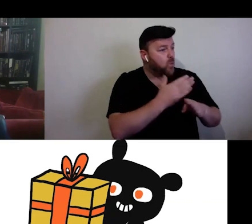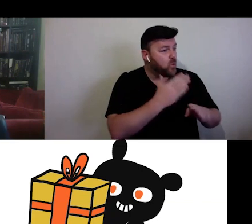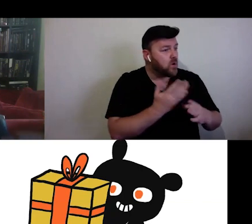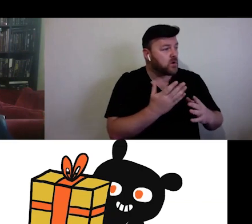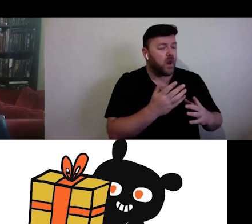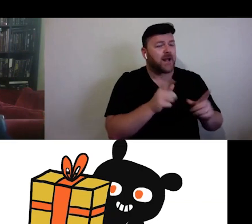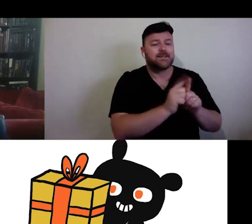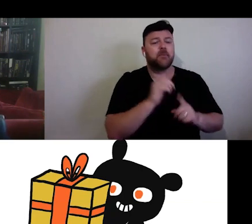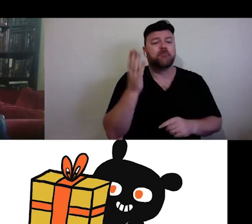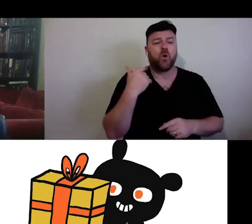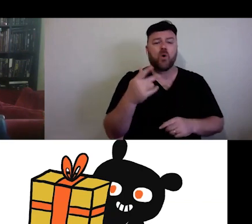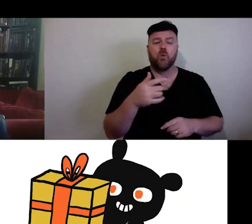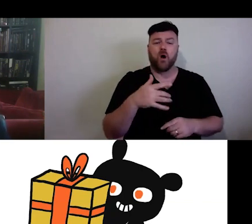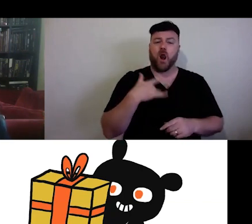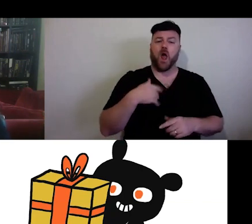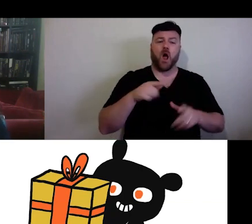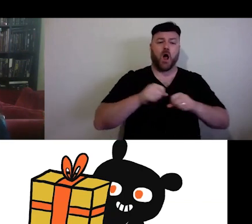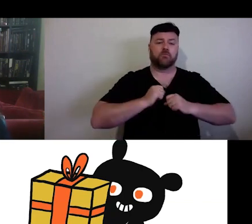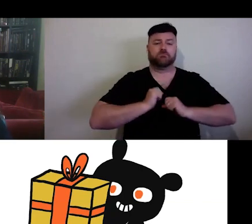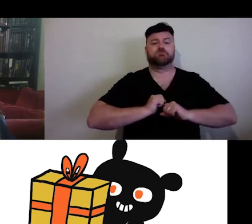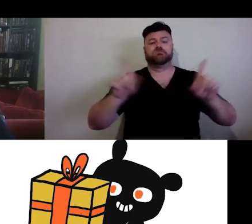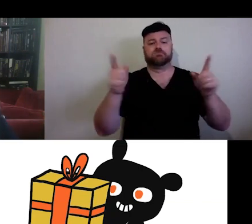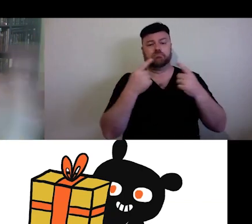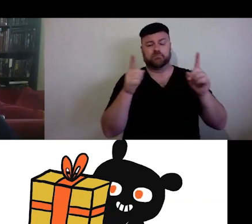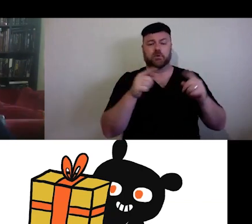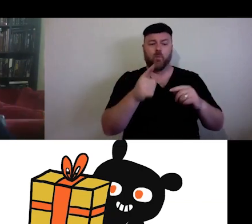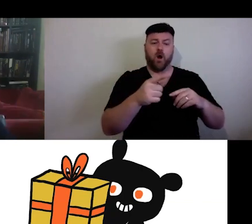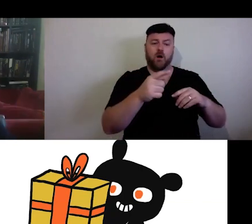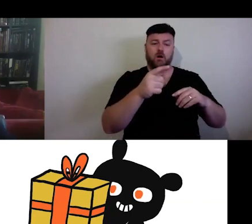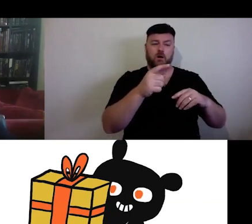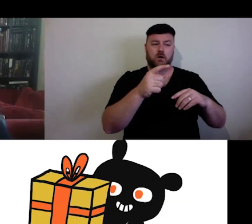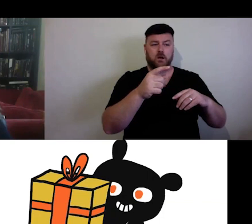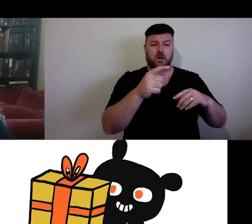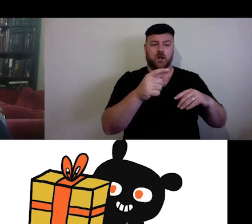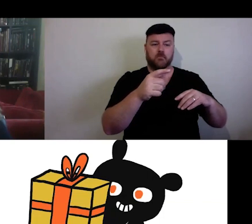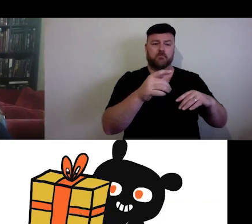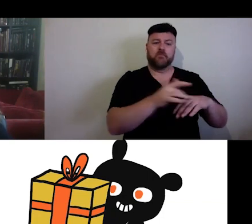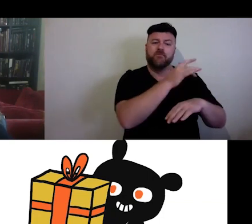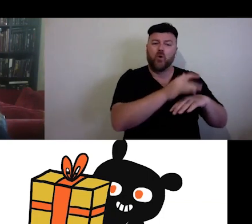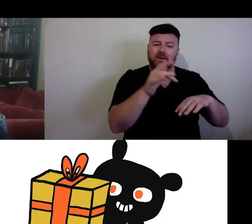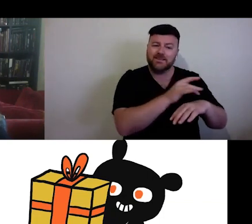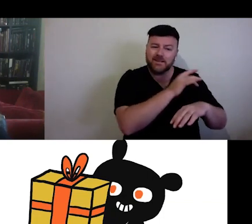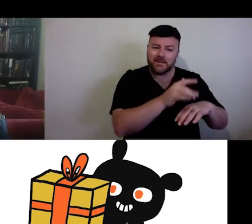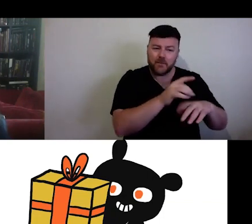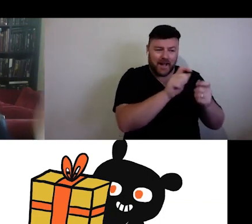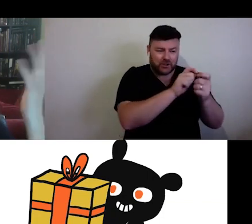before, to livestream a performance but you actually make changes to the performance to - for the delivery.